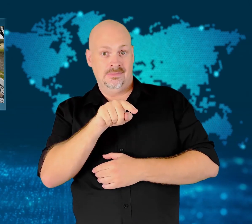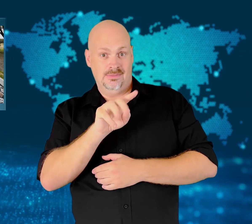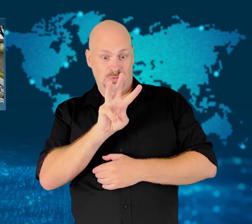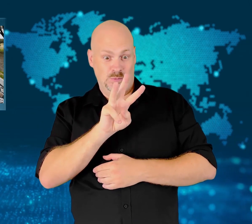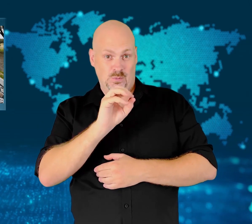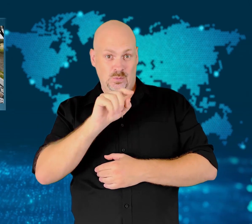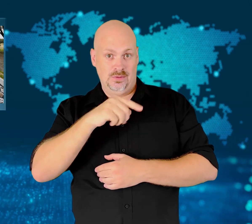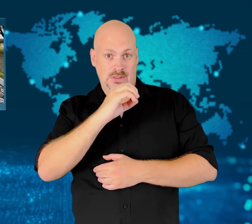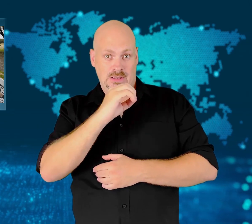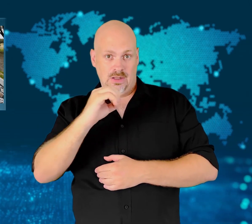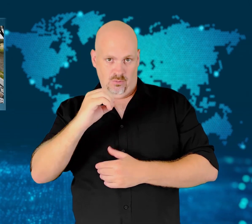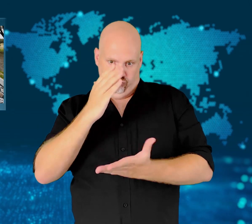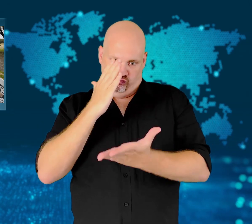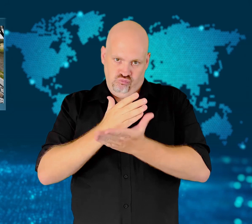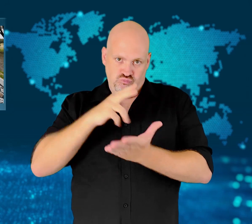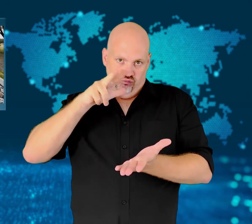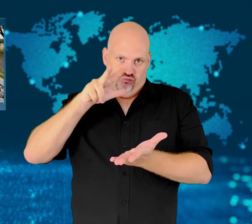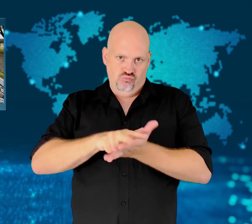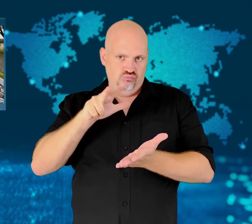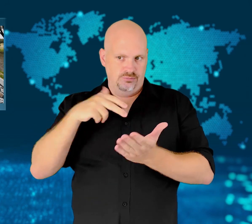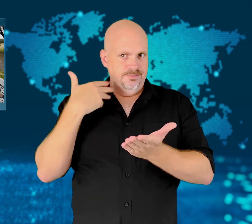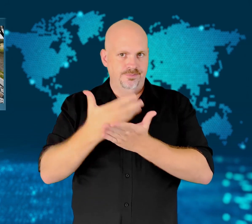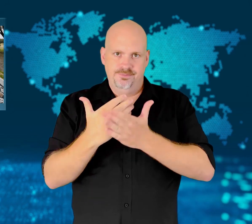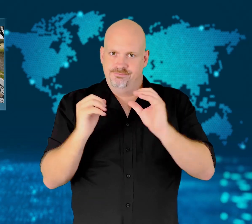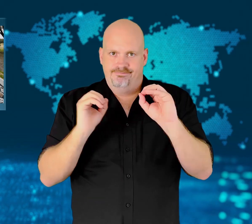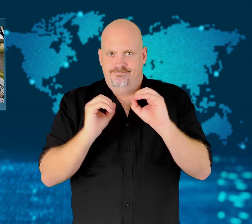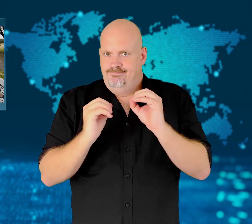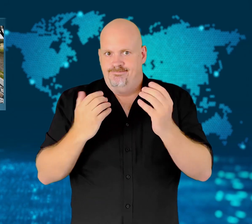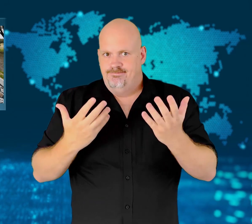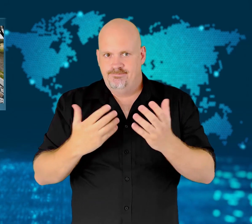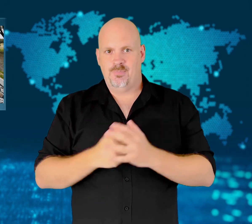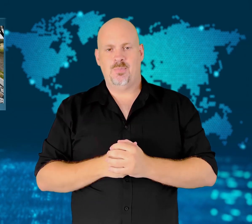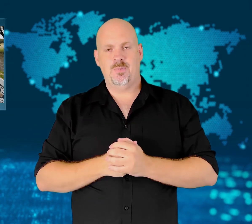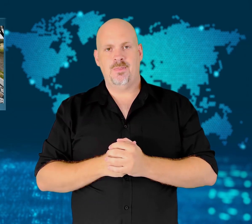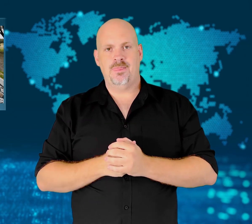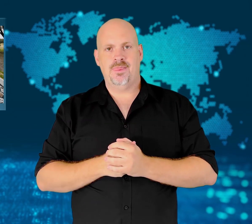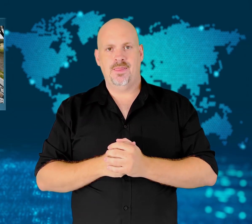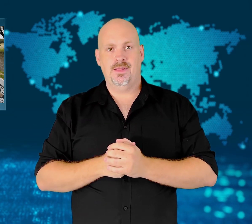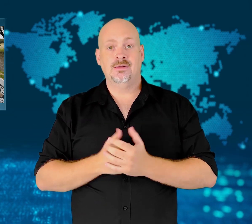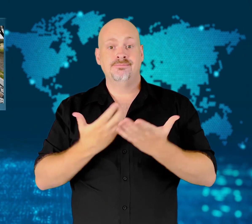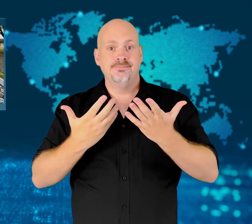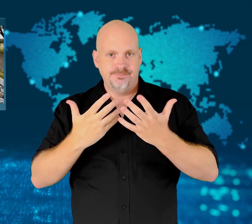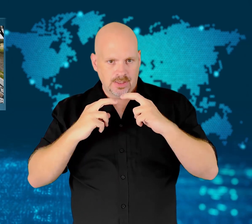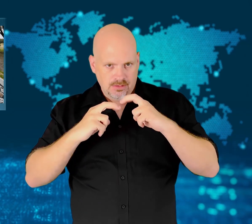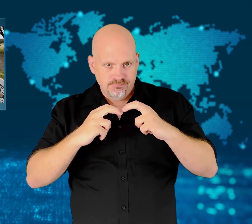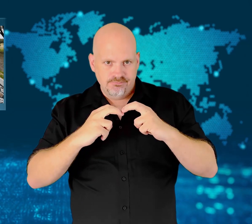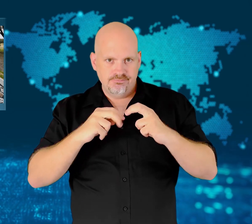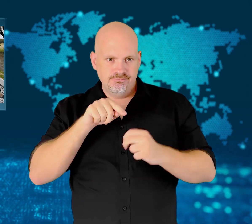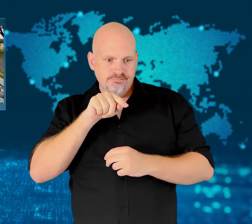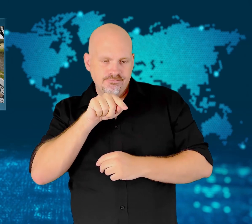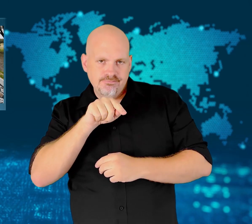The estimated number of victims is based on a single person's body